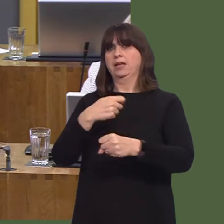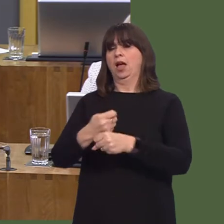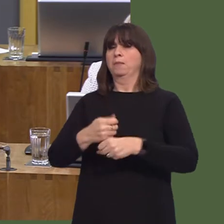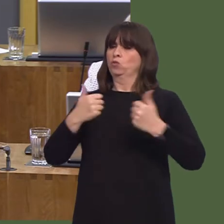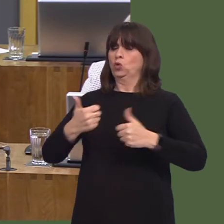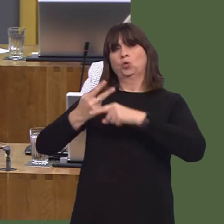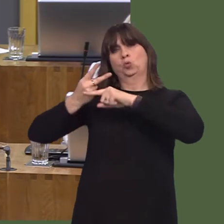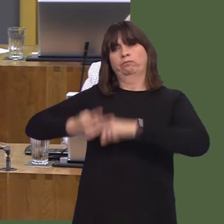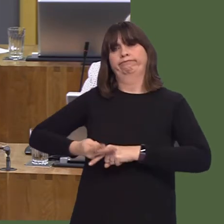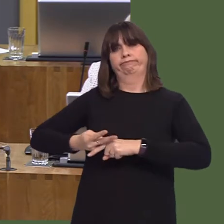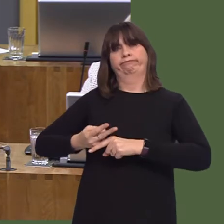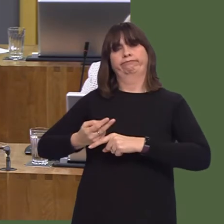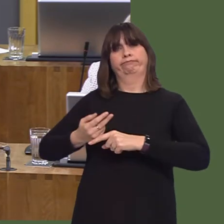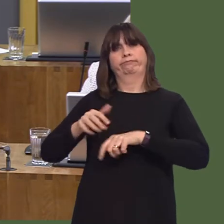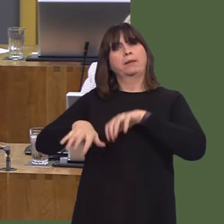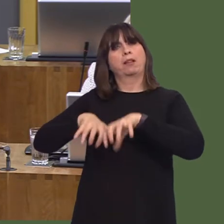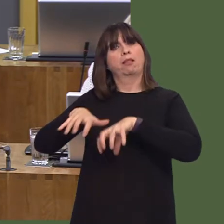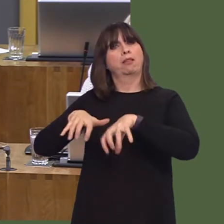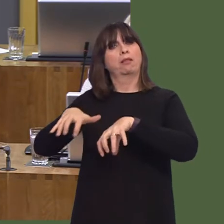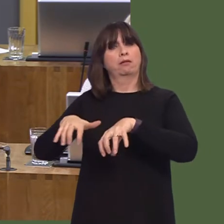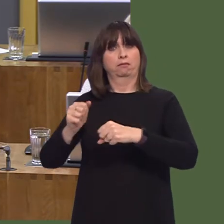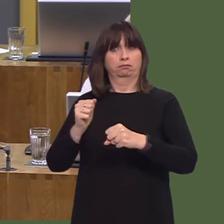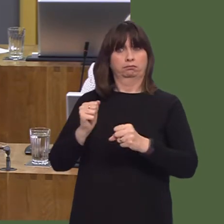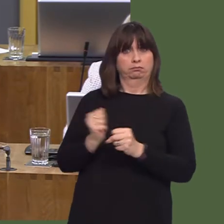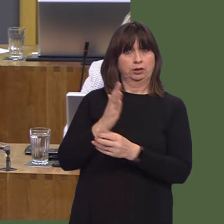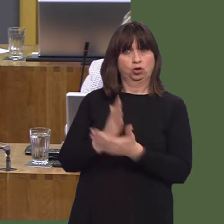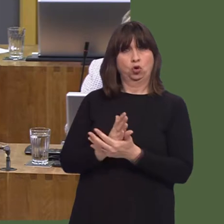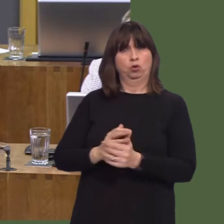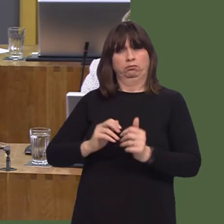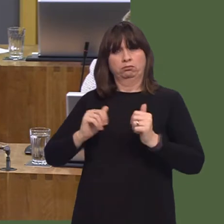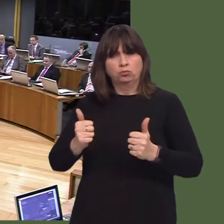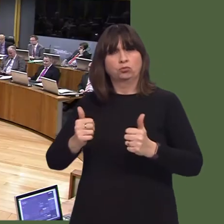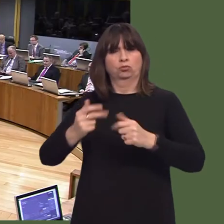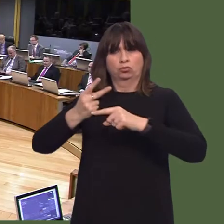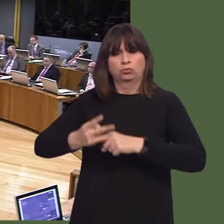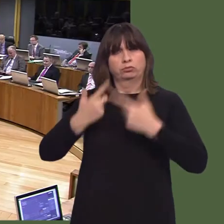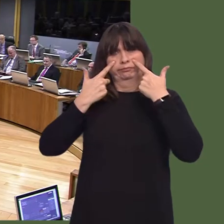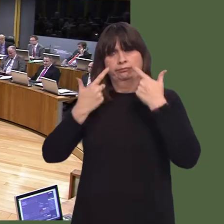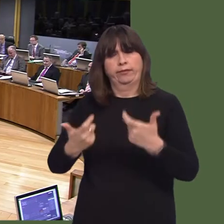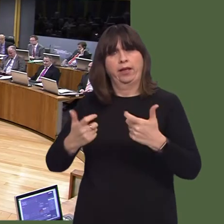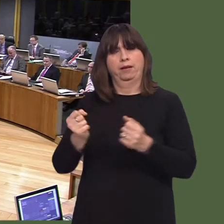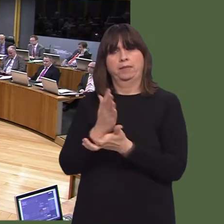in Government here in Wales, and I highlighted the poverty in wages here in Wales as opposed